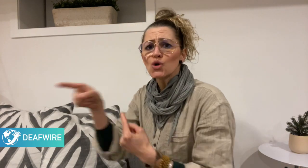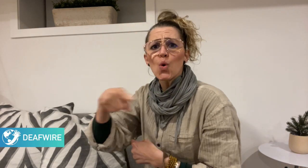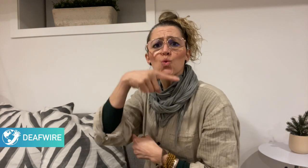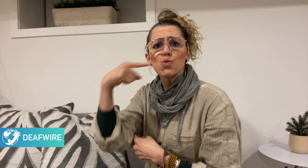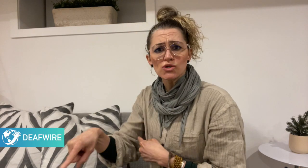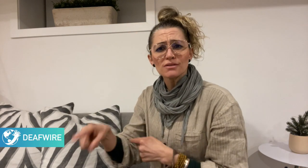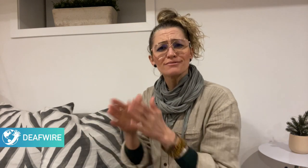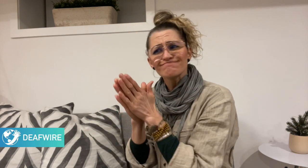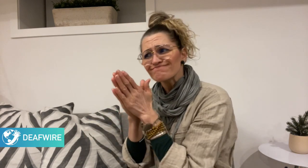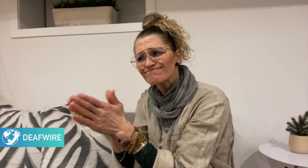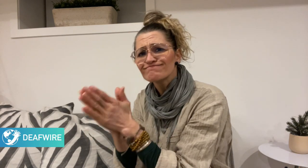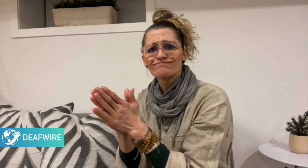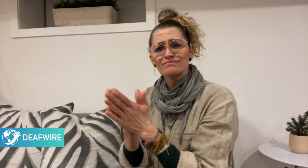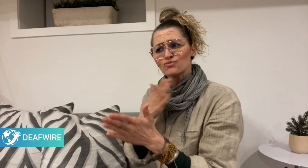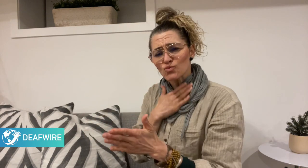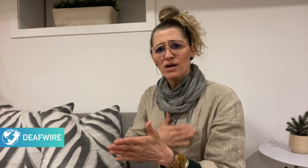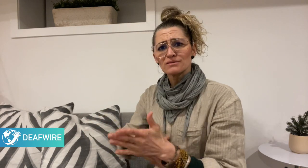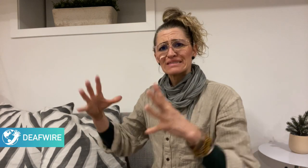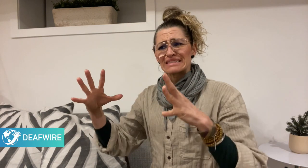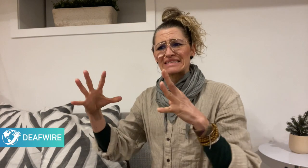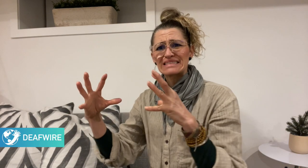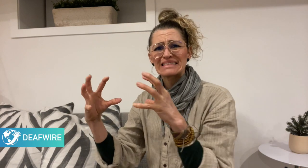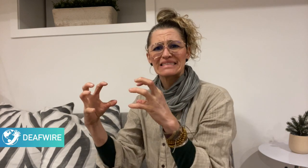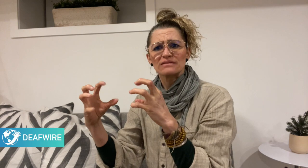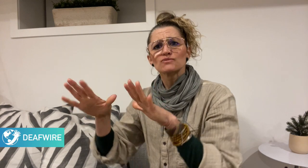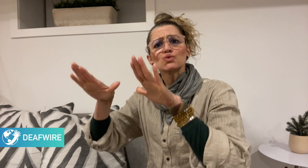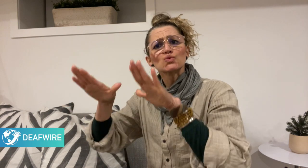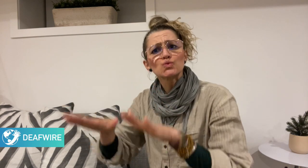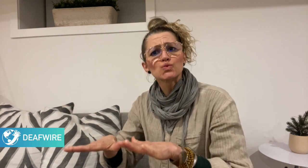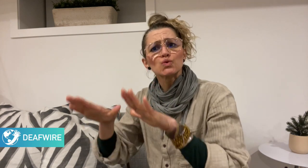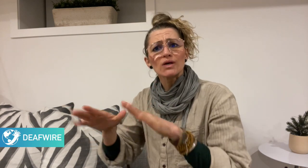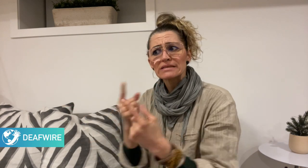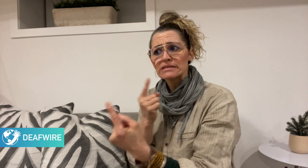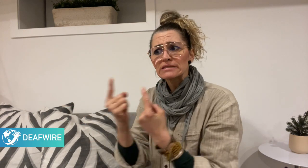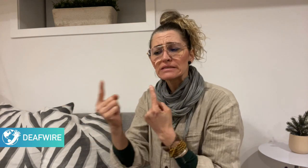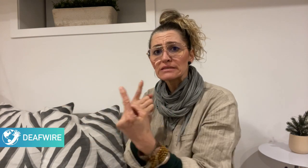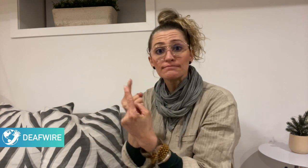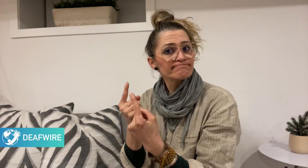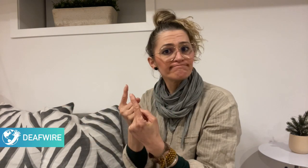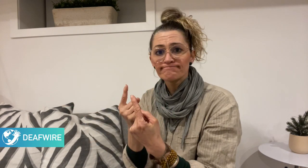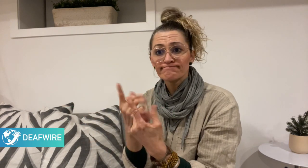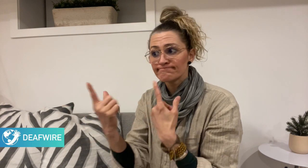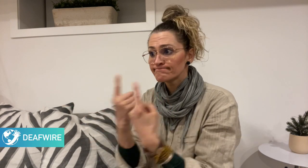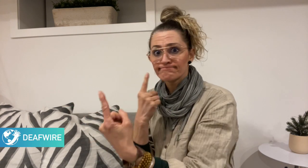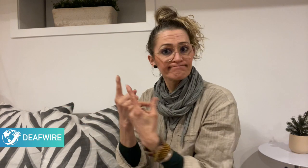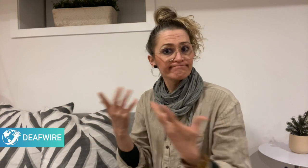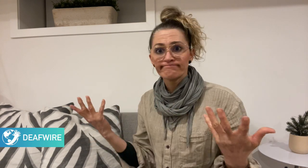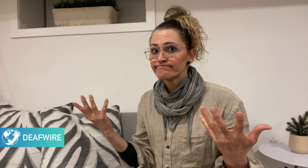Even after warnings were given, Russia proceeded to attack